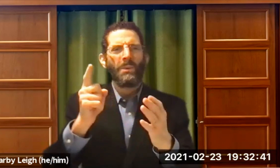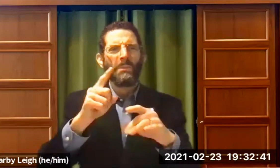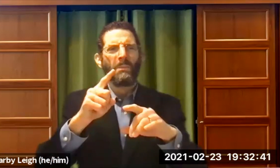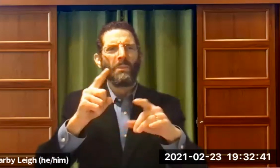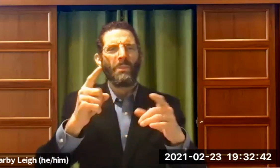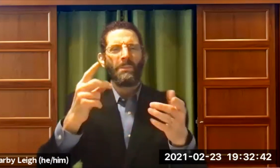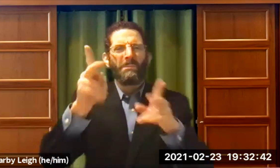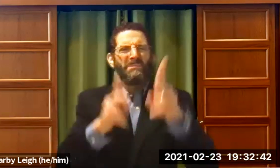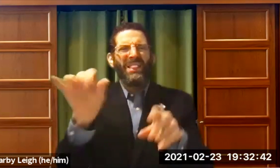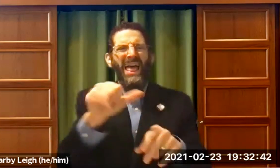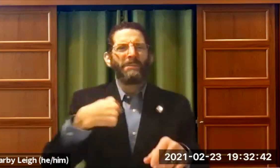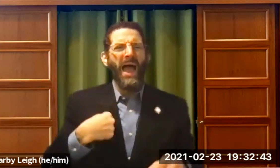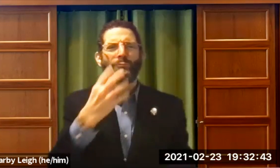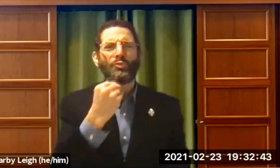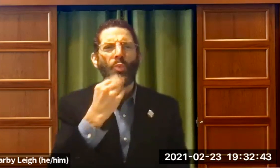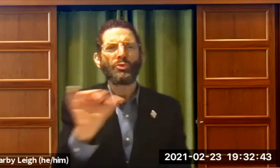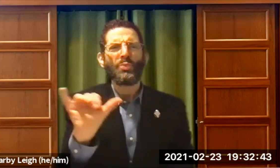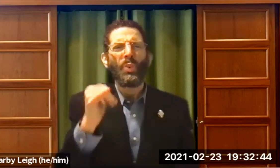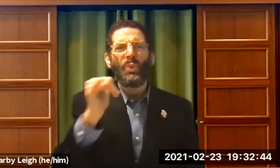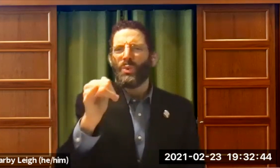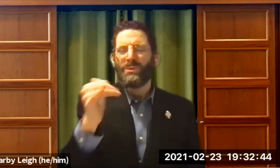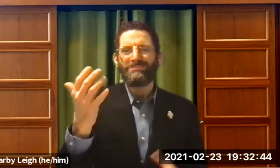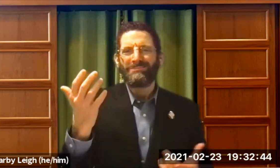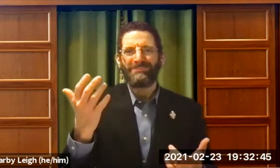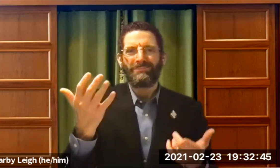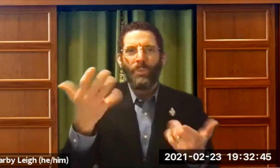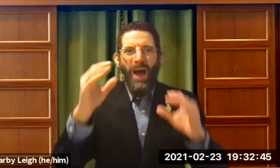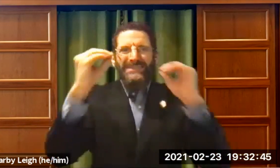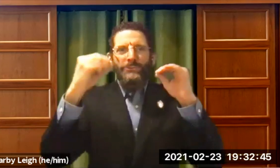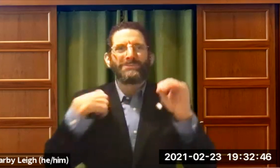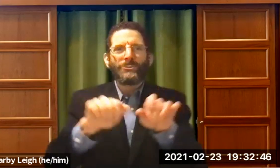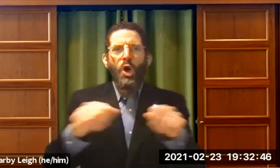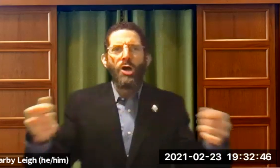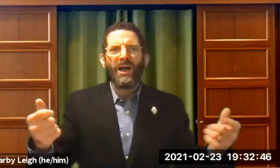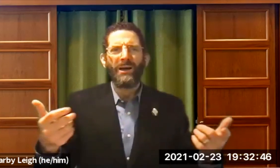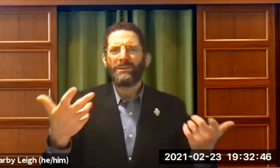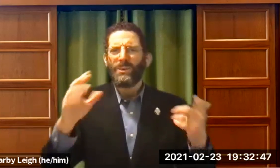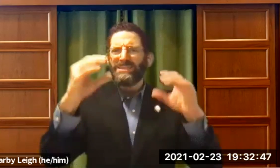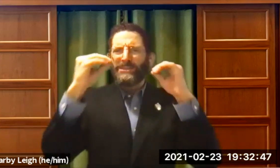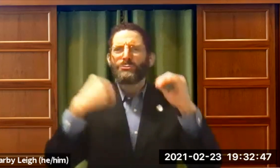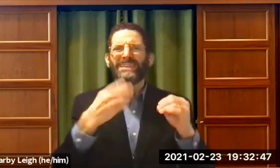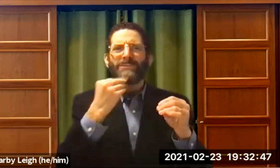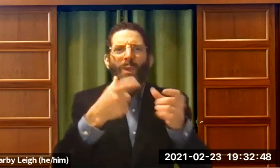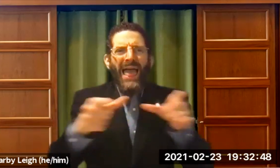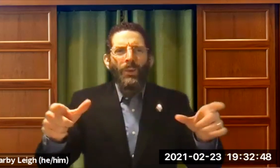I said, "wait a minute. Plij me? I'm Jew -- plij me? I'm Jew -- people like me? I'm Jewish, too. I want to learn Torah.